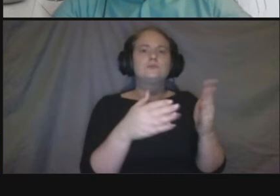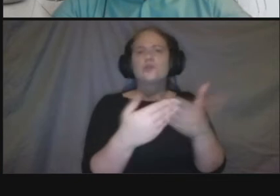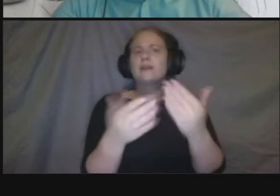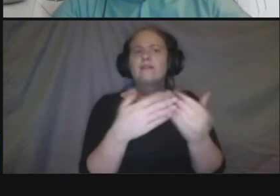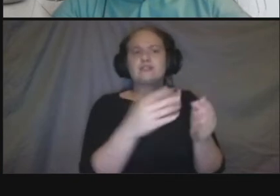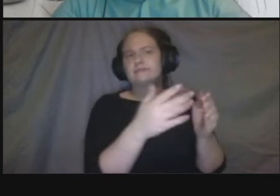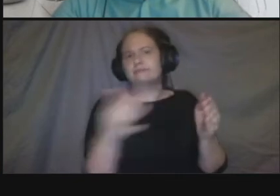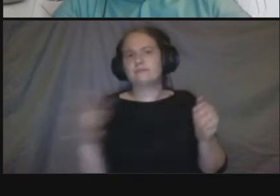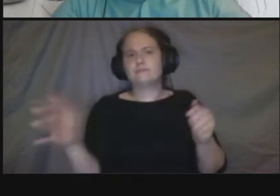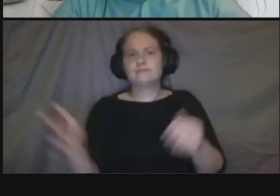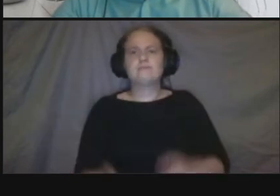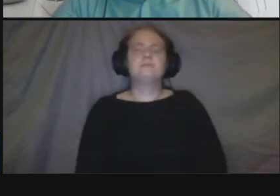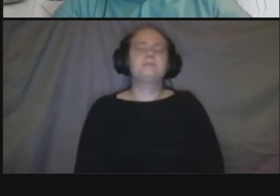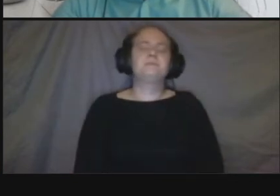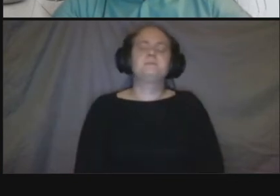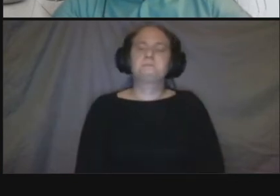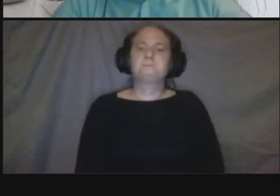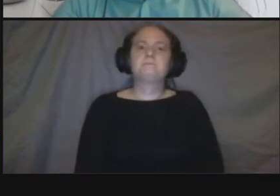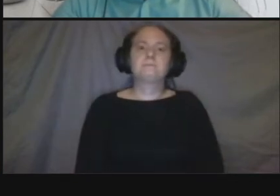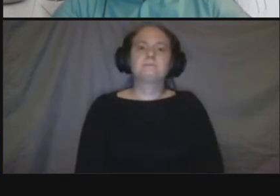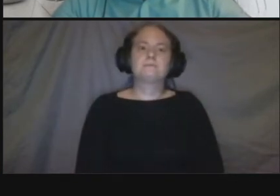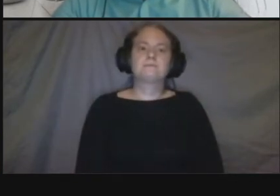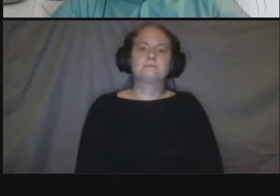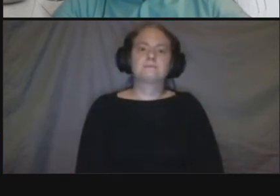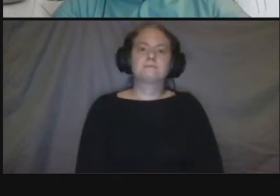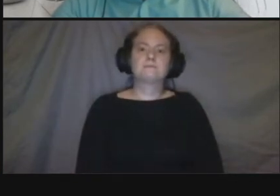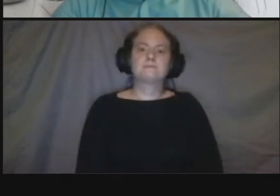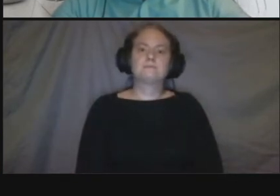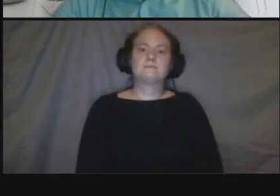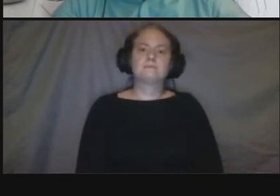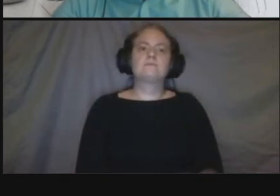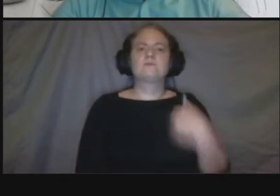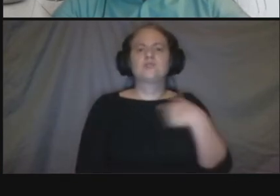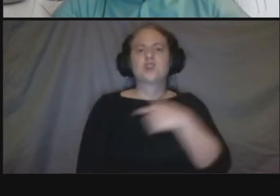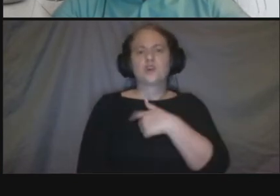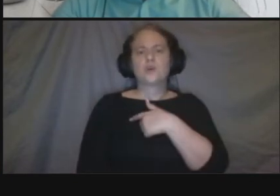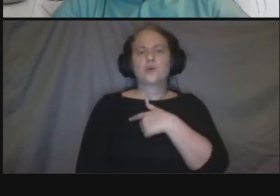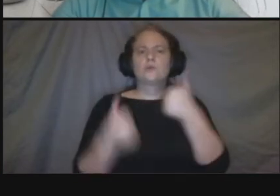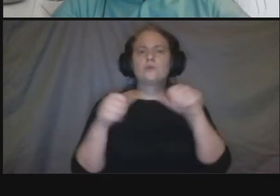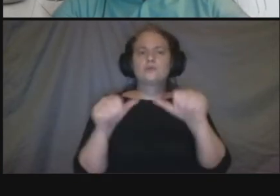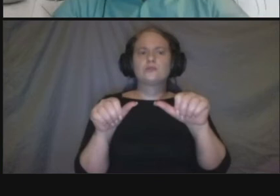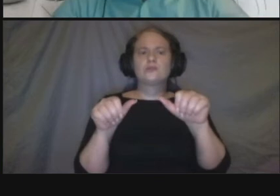a conflict we'll we'll uh try to come up with a solution that works as as best as possible